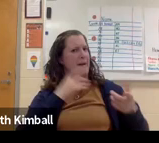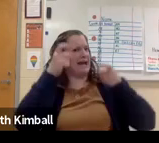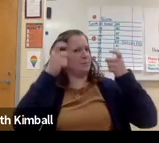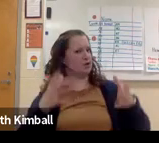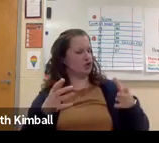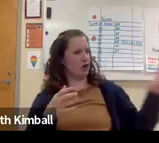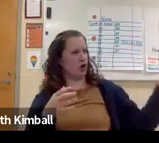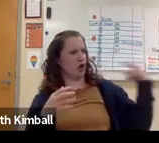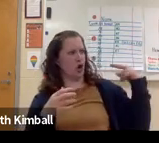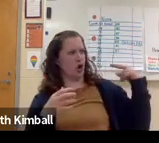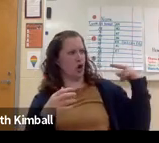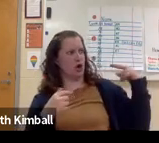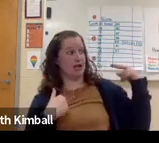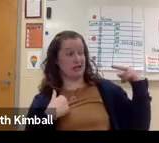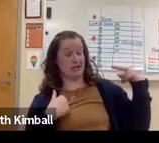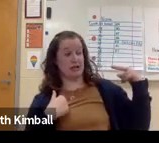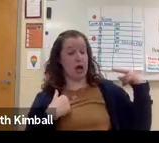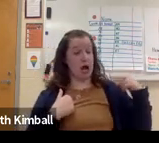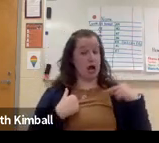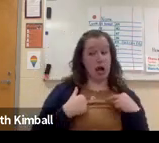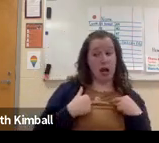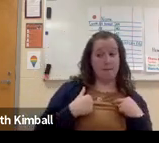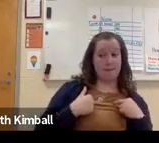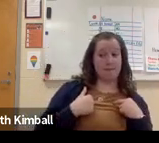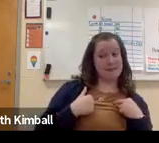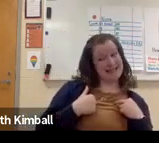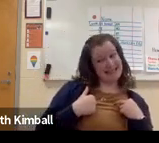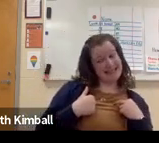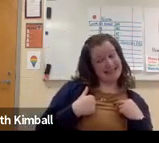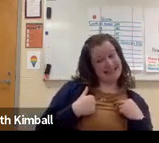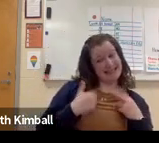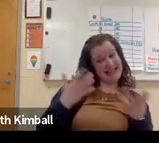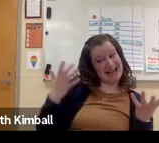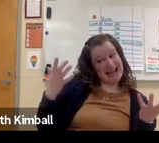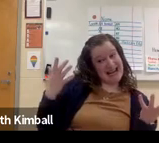class to this group of students, and I